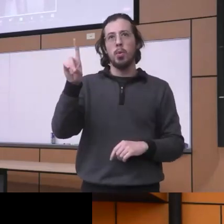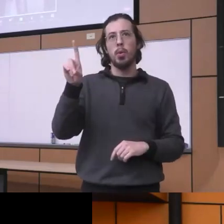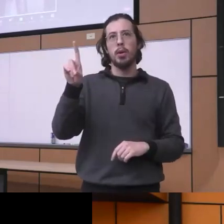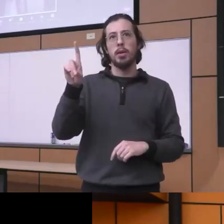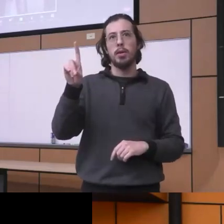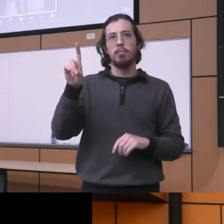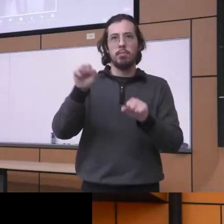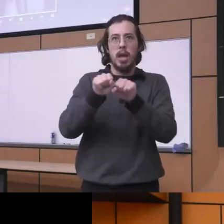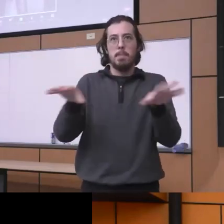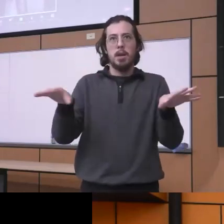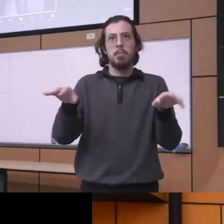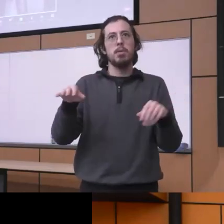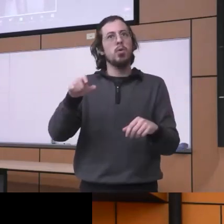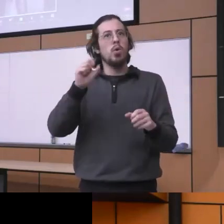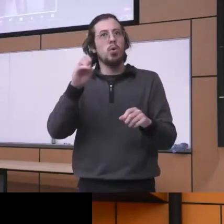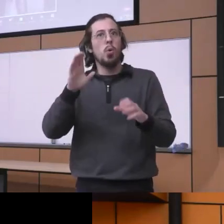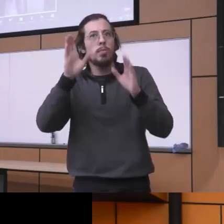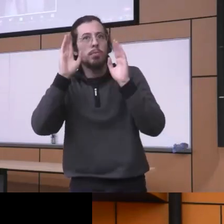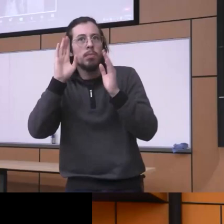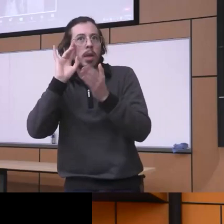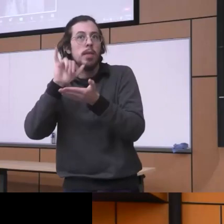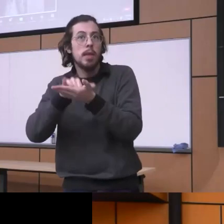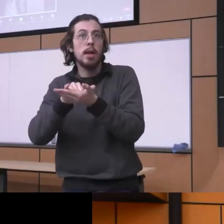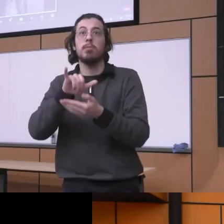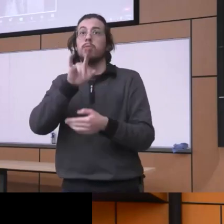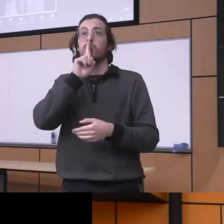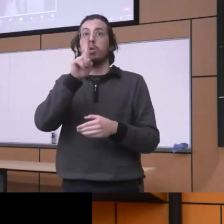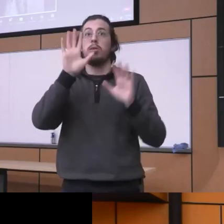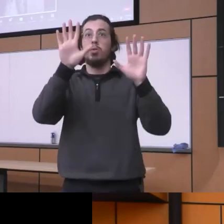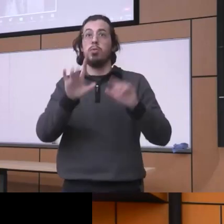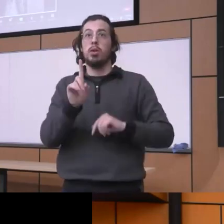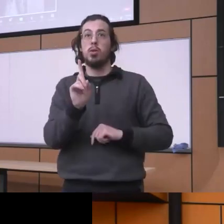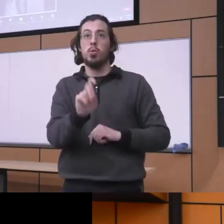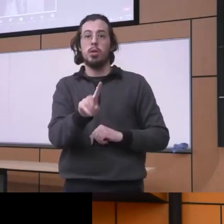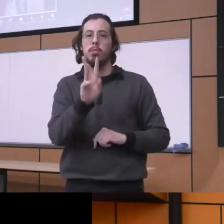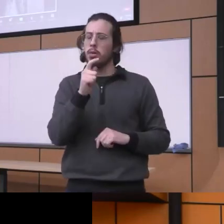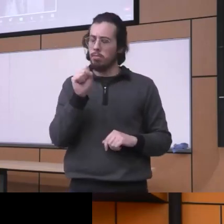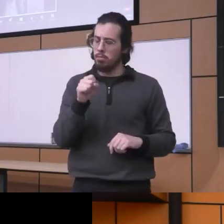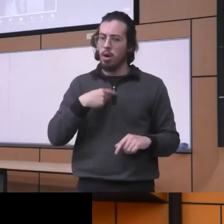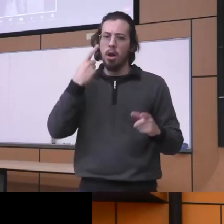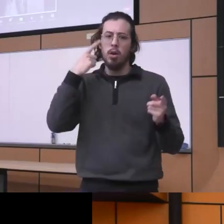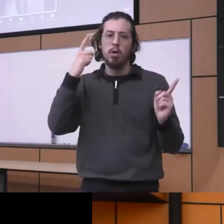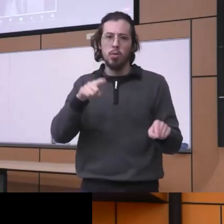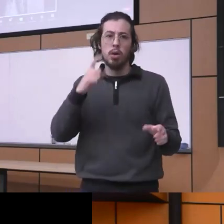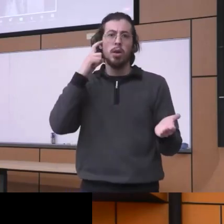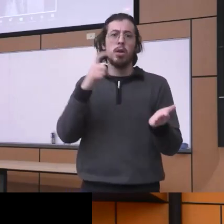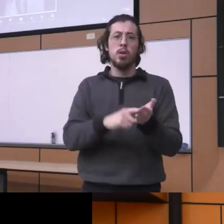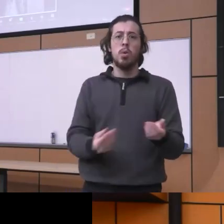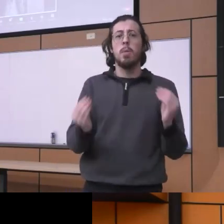this is an excellent you know question and yes but I do agree that we're seeing you know one of uh of